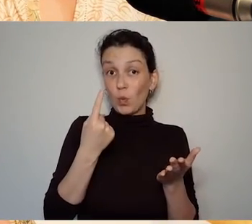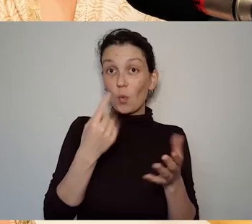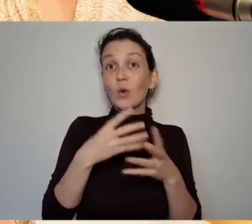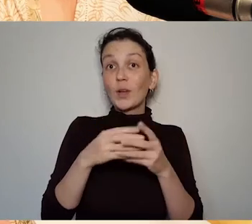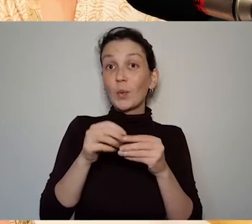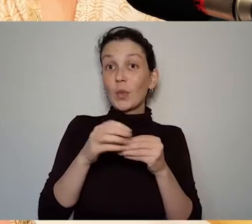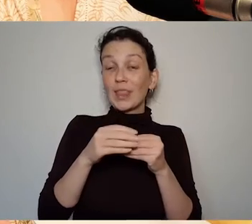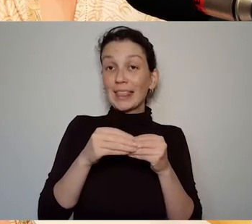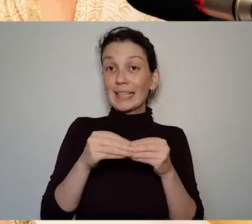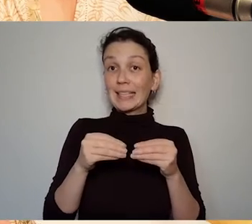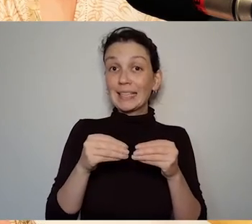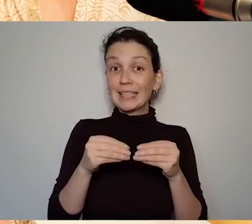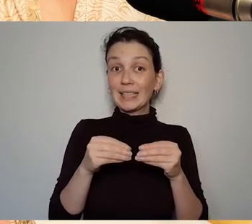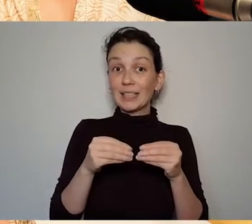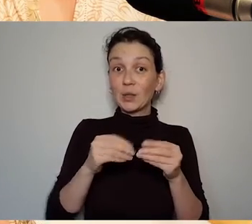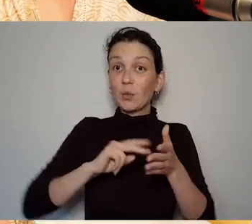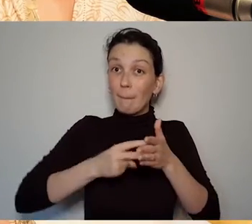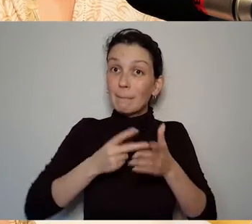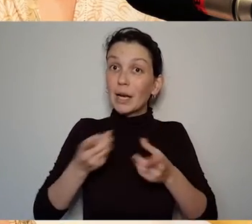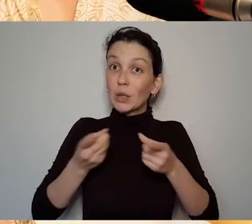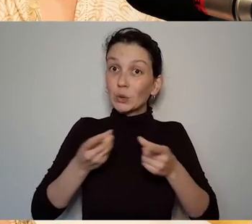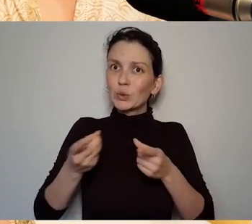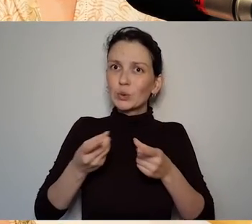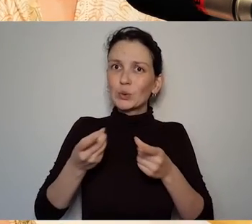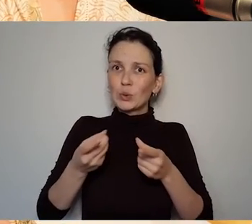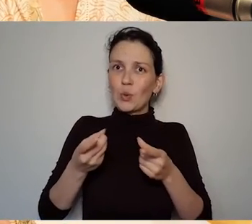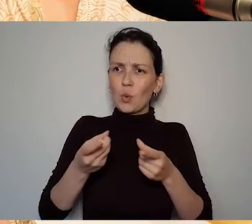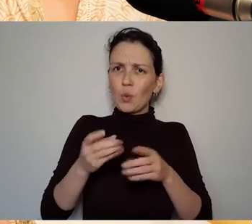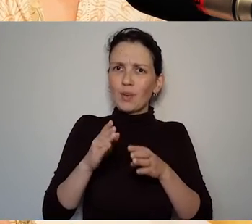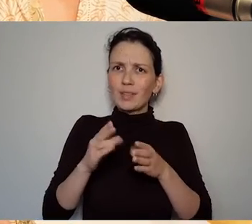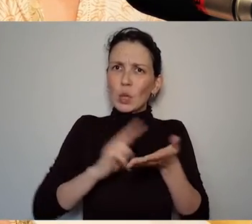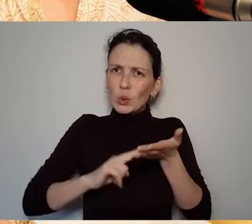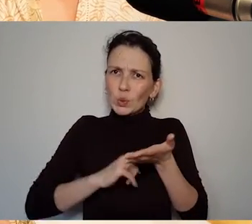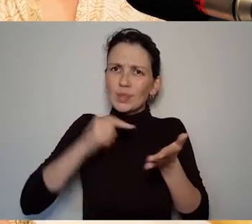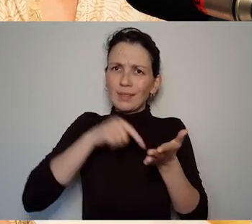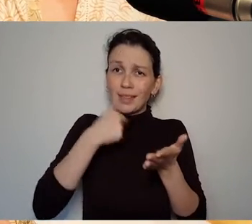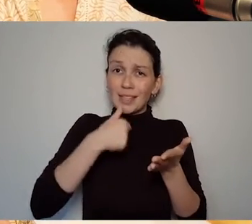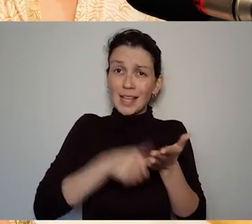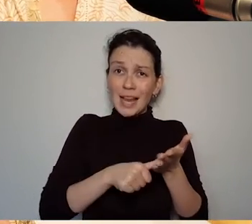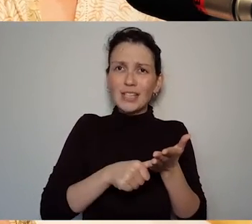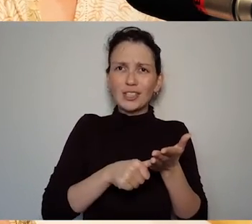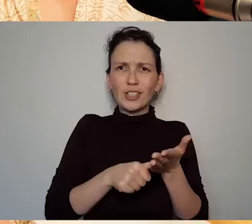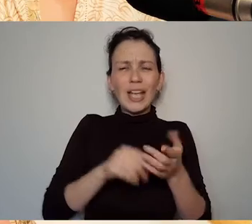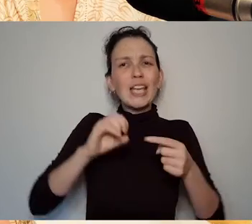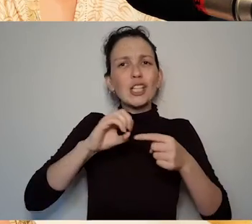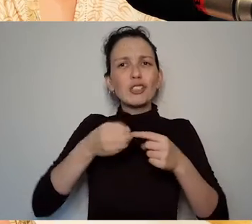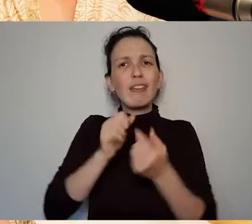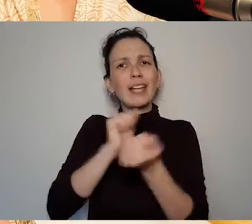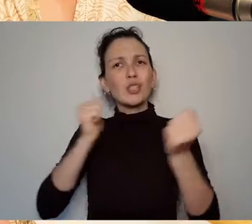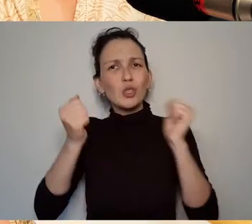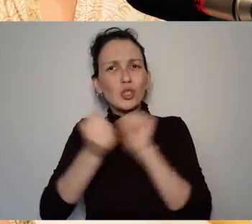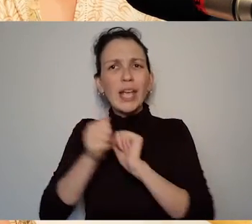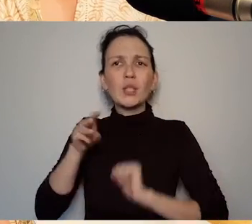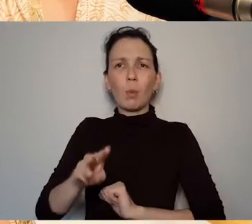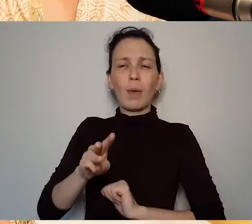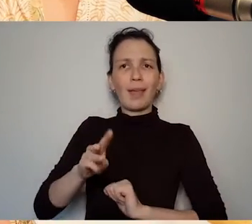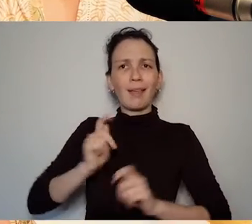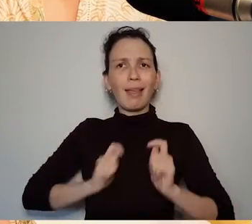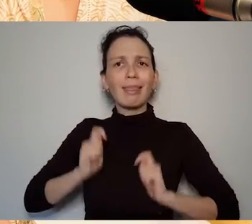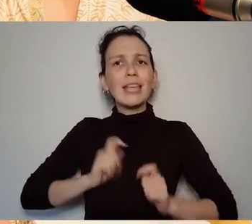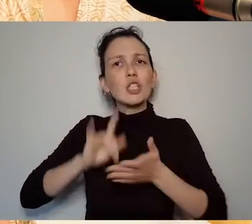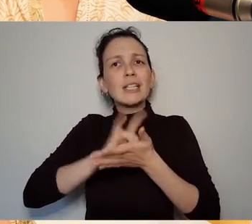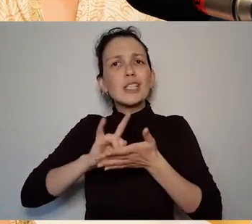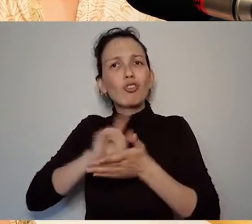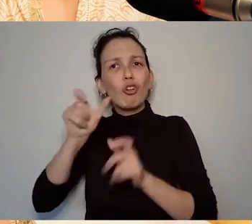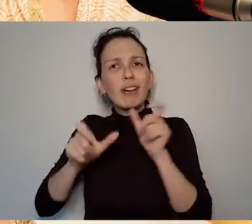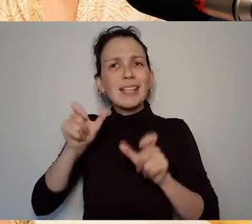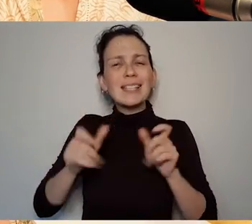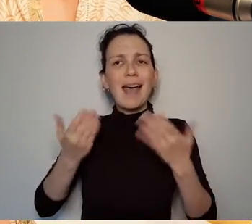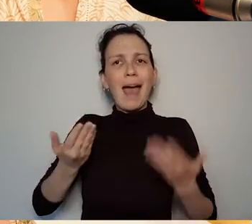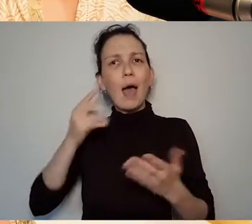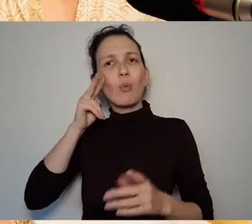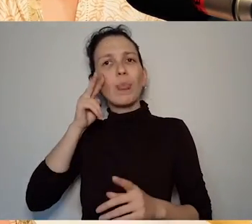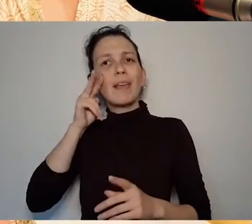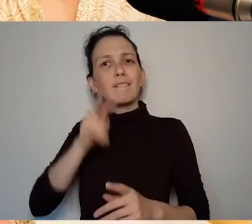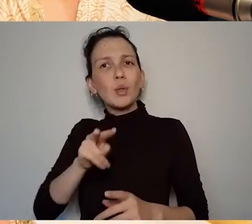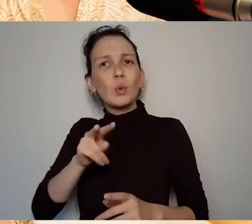reframing how theatre historians and scholars look at the correspondence of women and look at women's